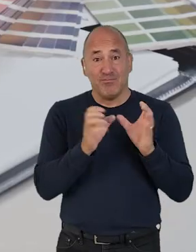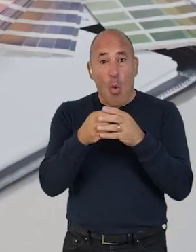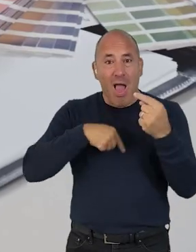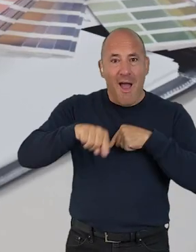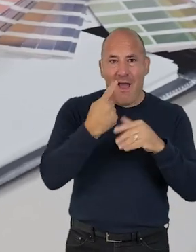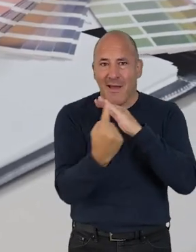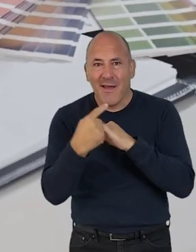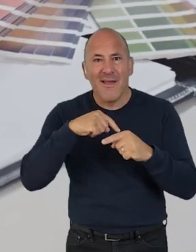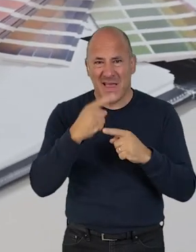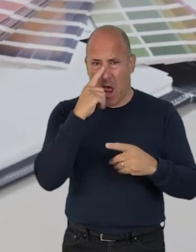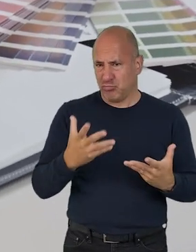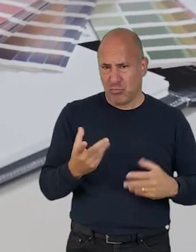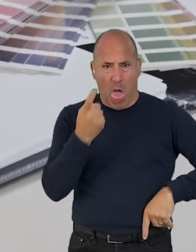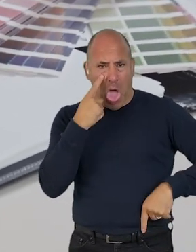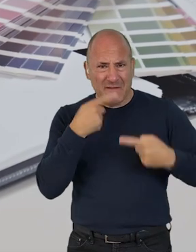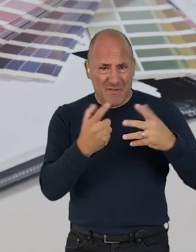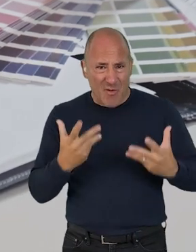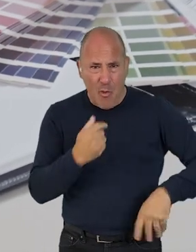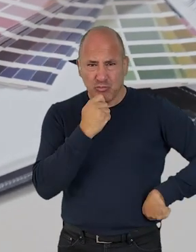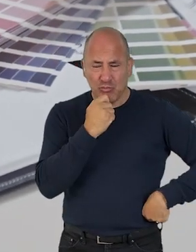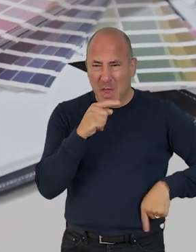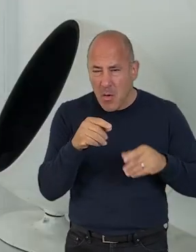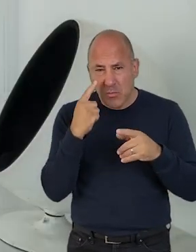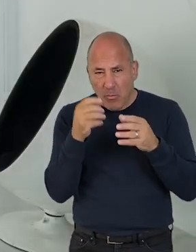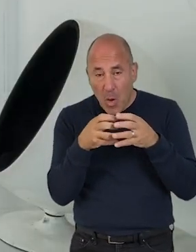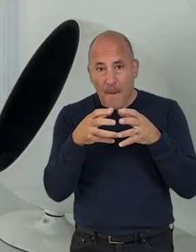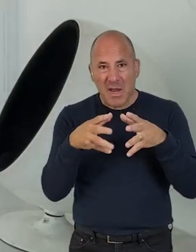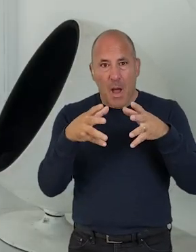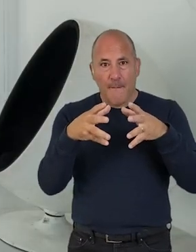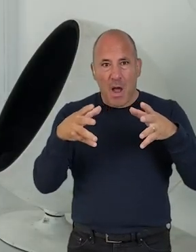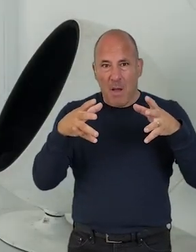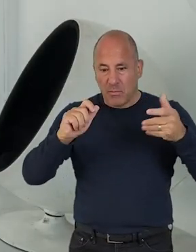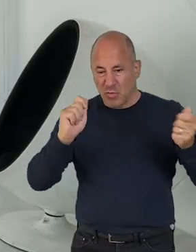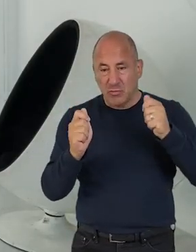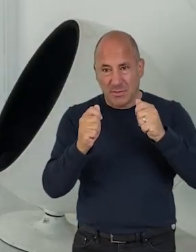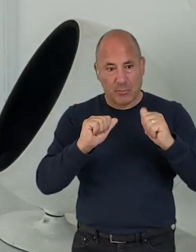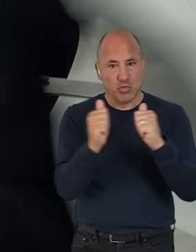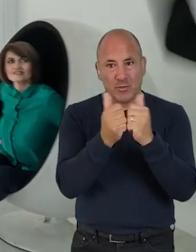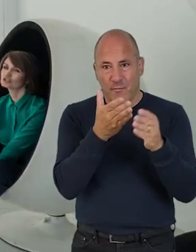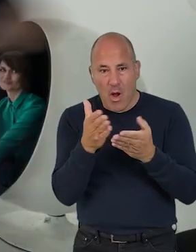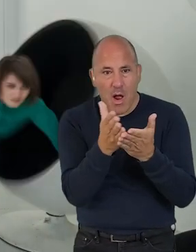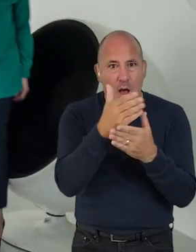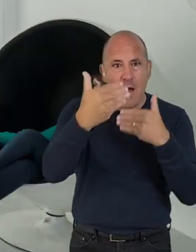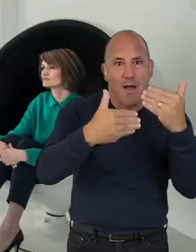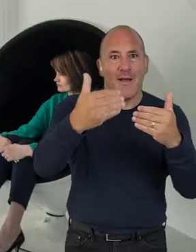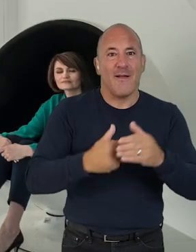smaller entities are well positioned to try doing things differently now, which can be scaled up and adapted to build new pathways to action.